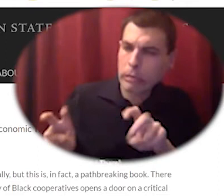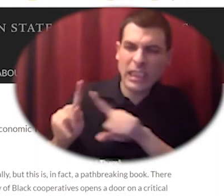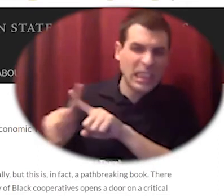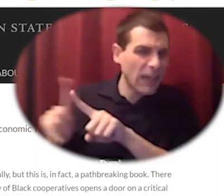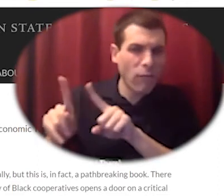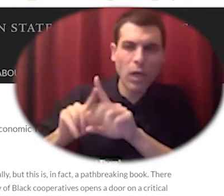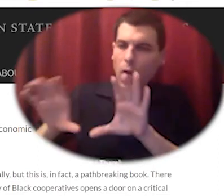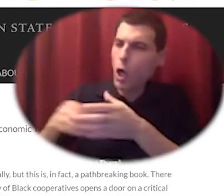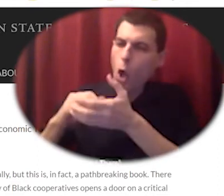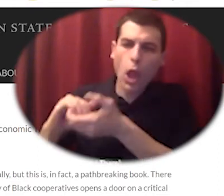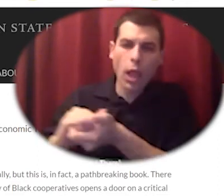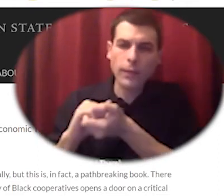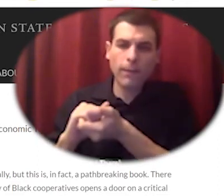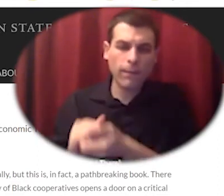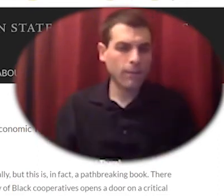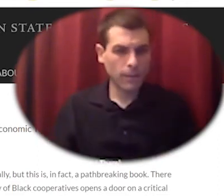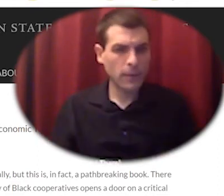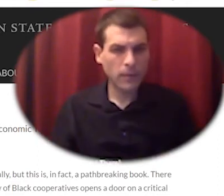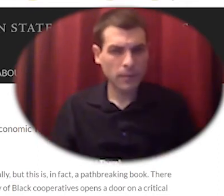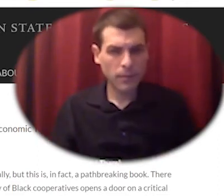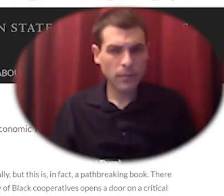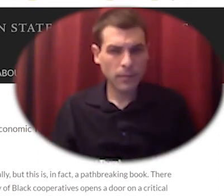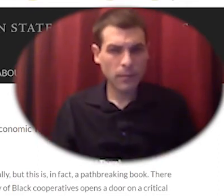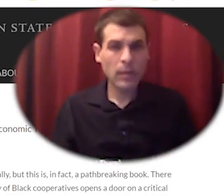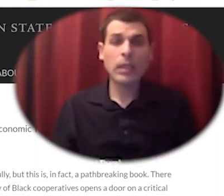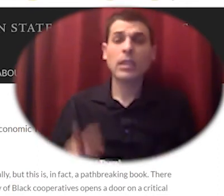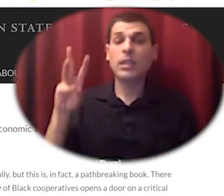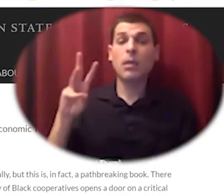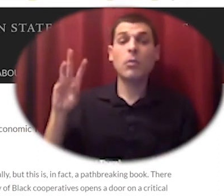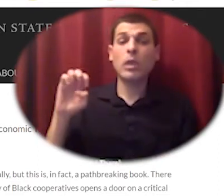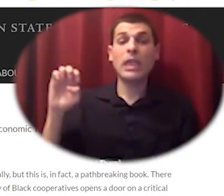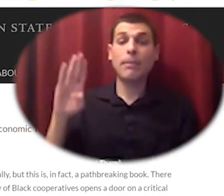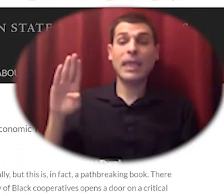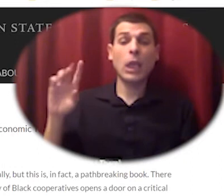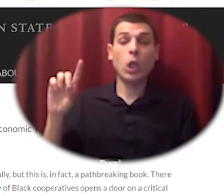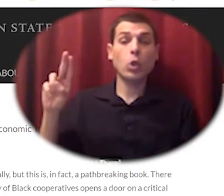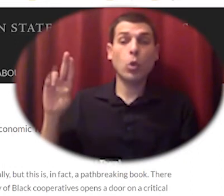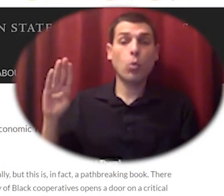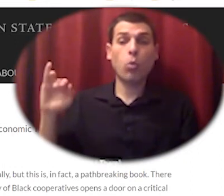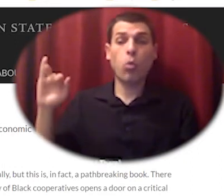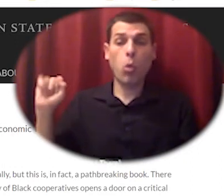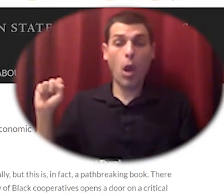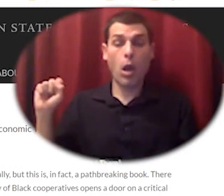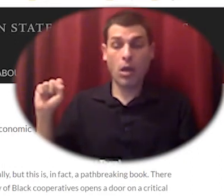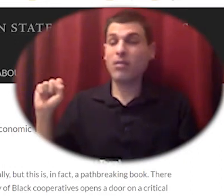um let me see in over a hundred years since W.E.B. Dubois published his studies on this